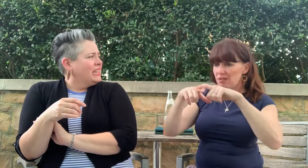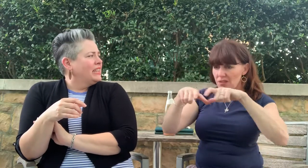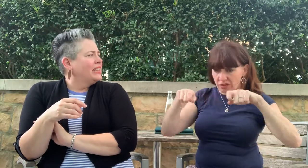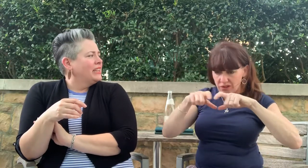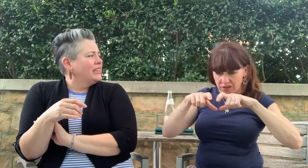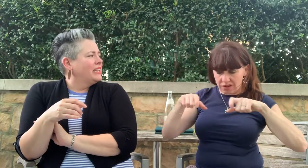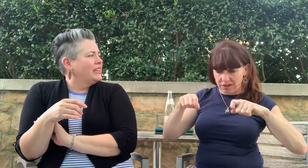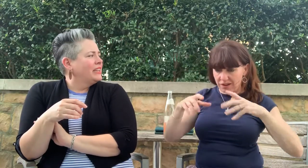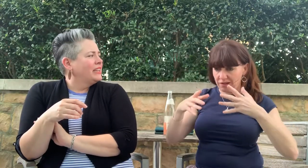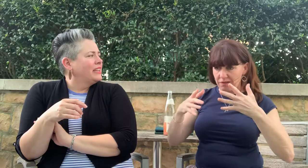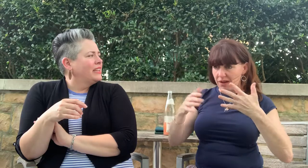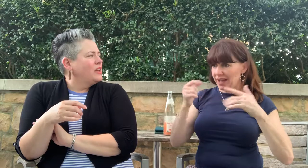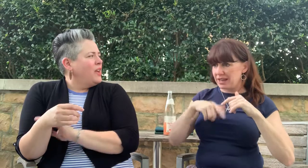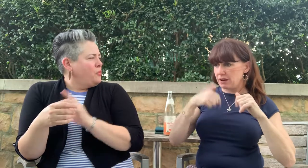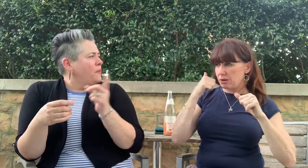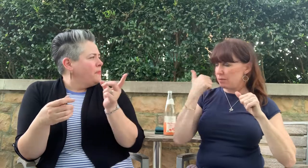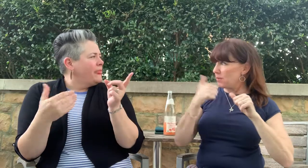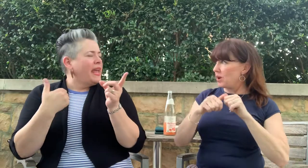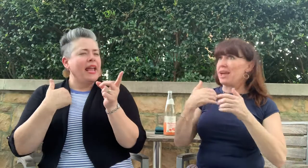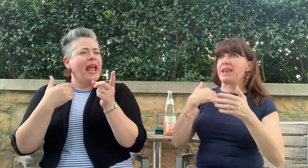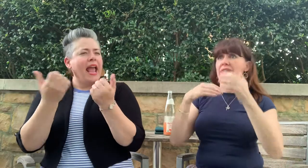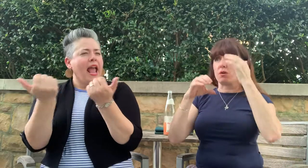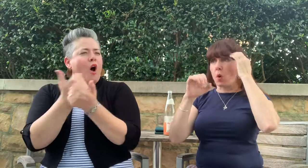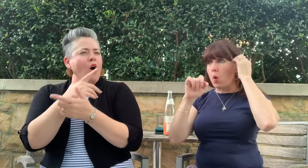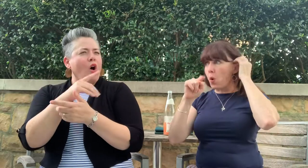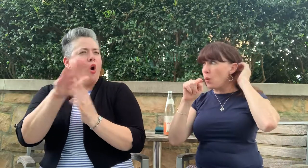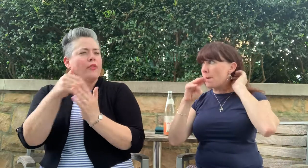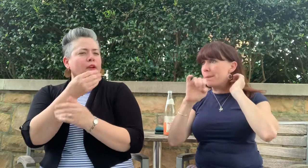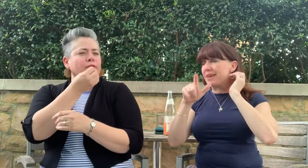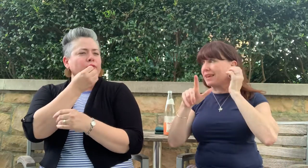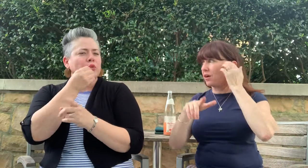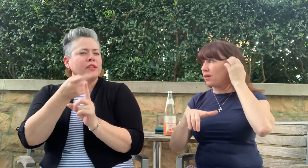I can't remember. I do know that they buy locally.